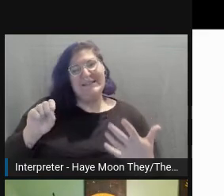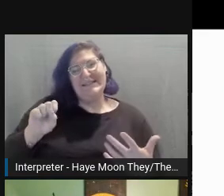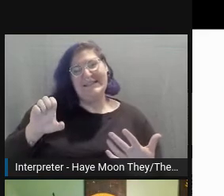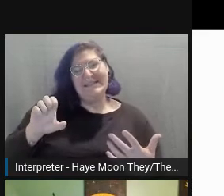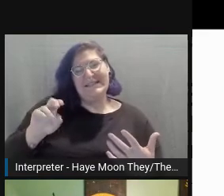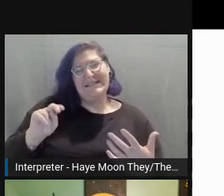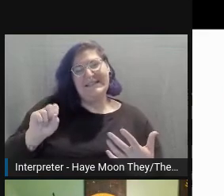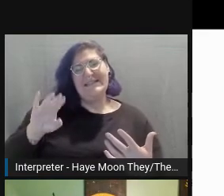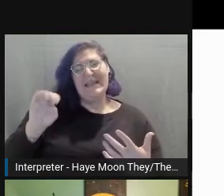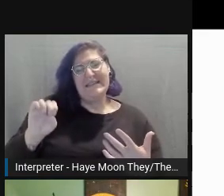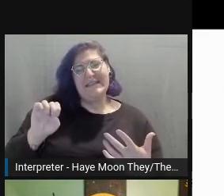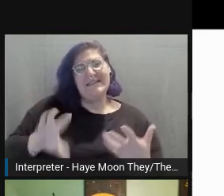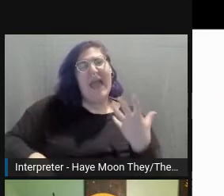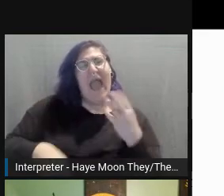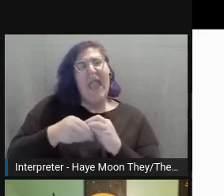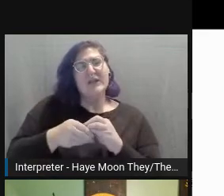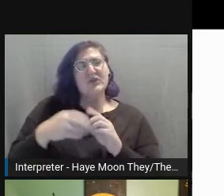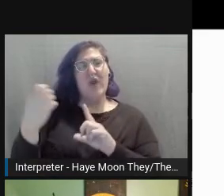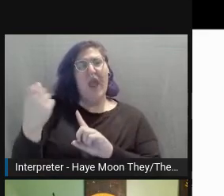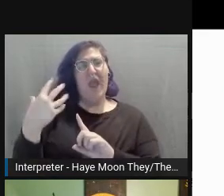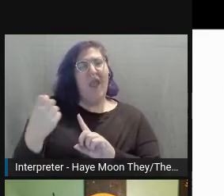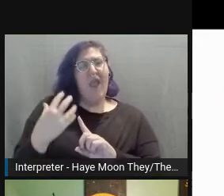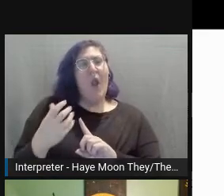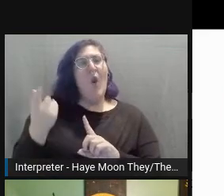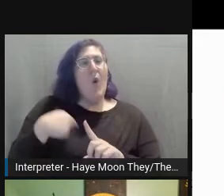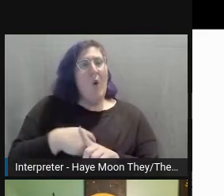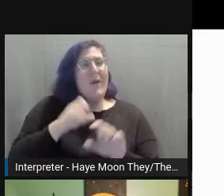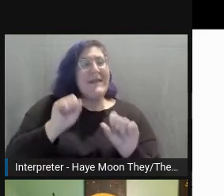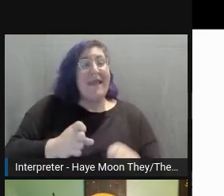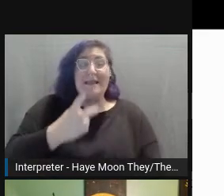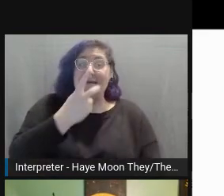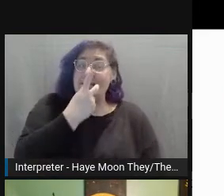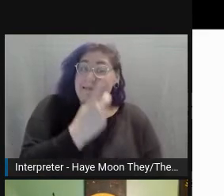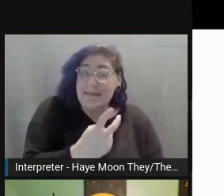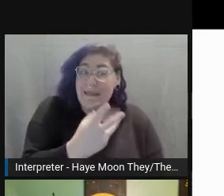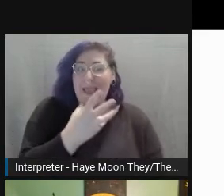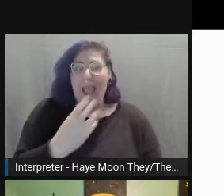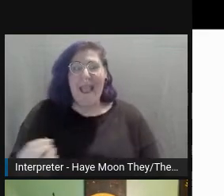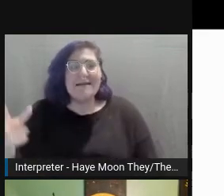to see what's going on the television as well.